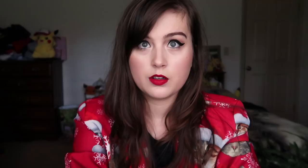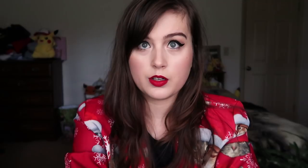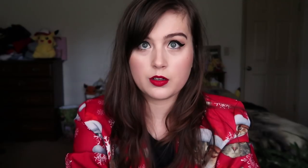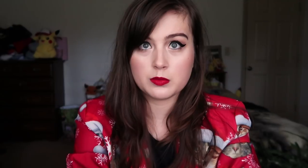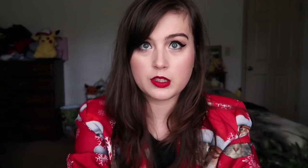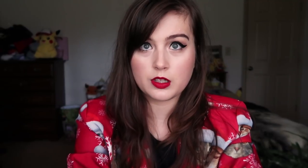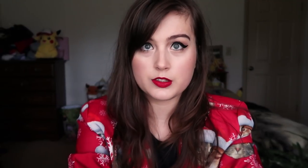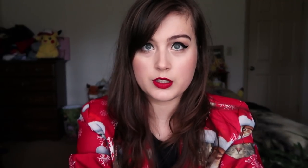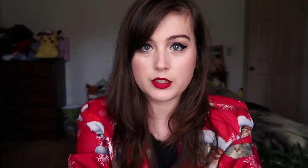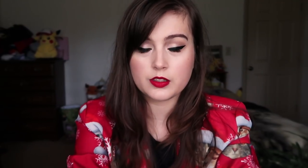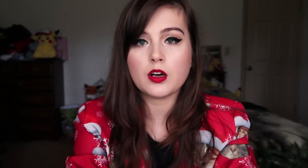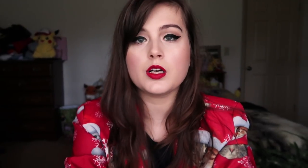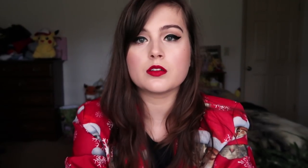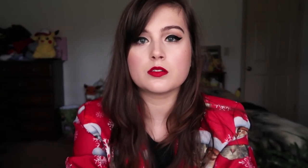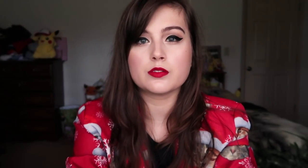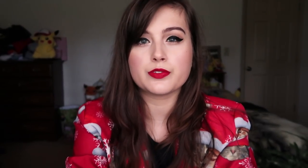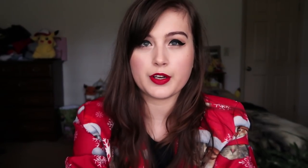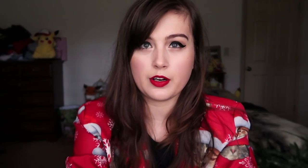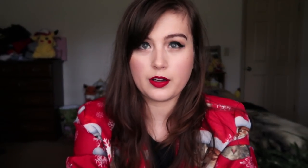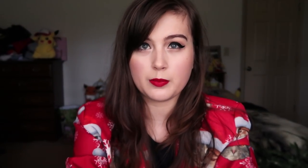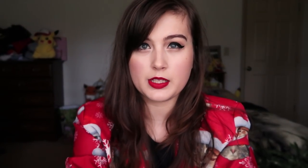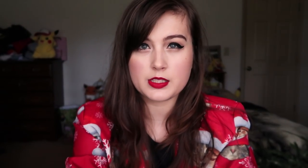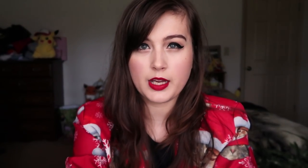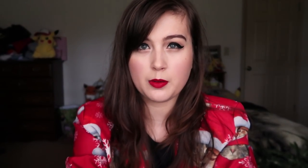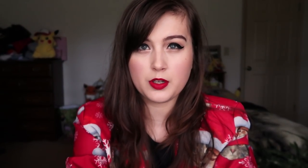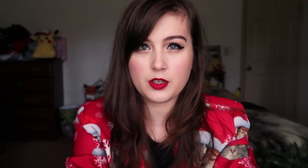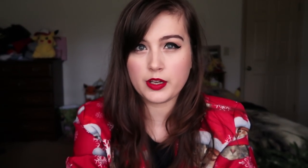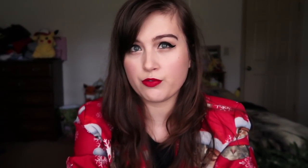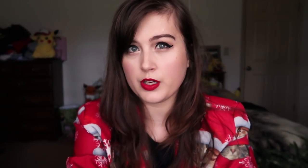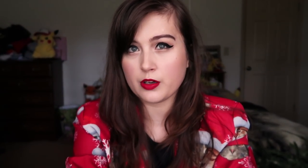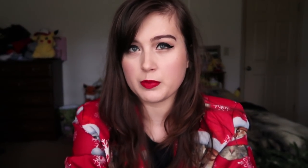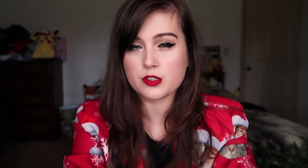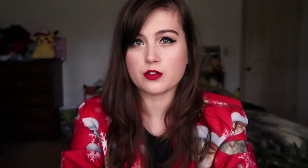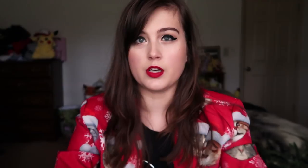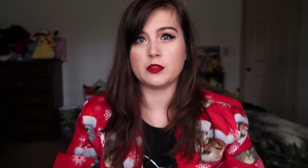Oh, my gosh, I cannot figure out how to make this camera and video be straight,